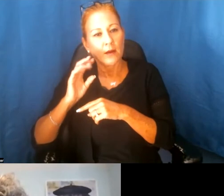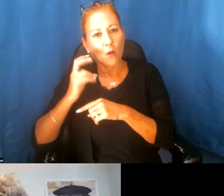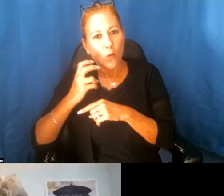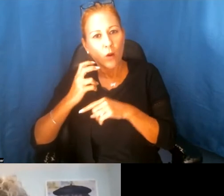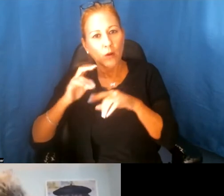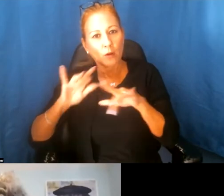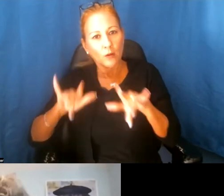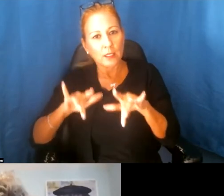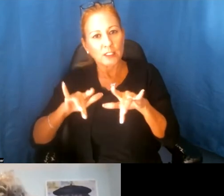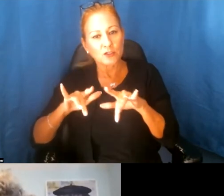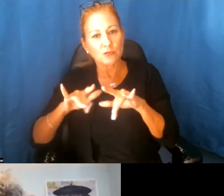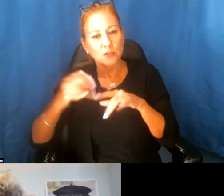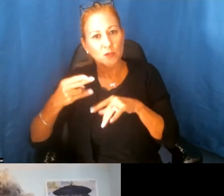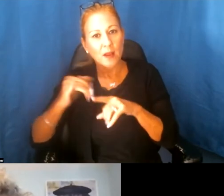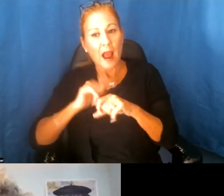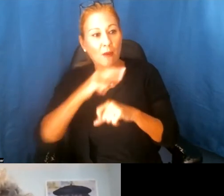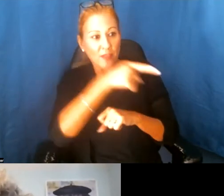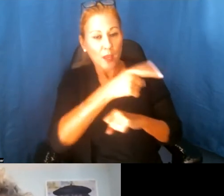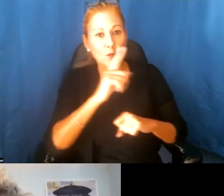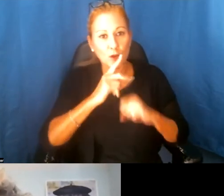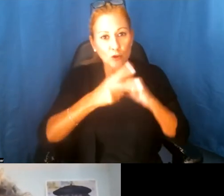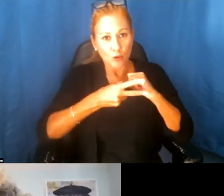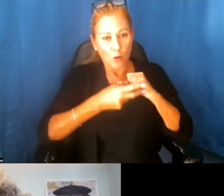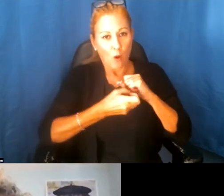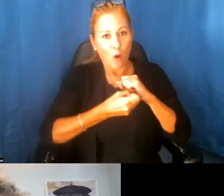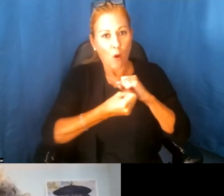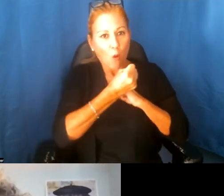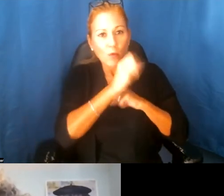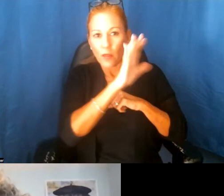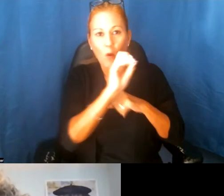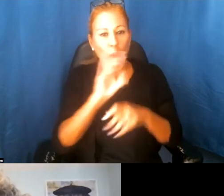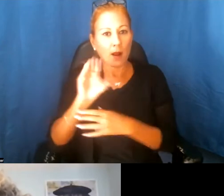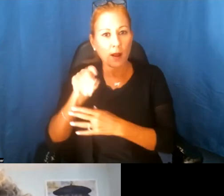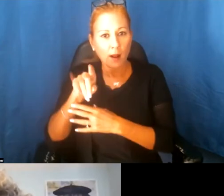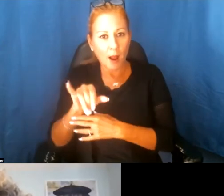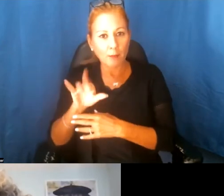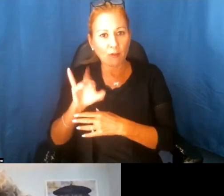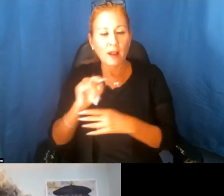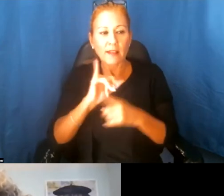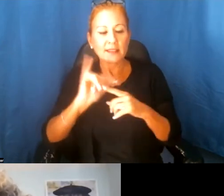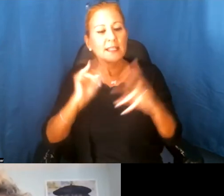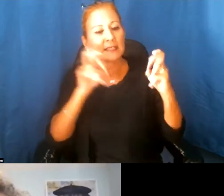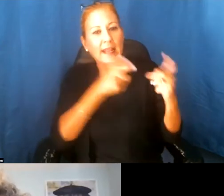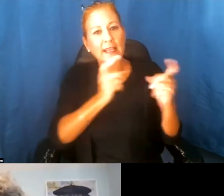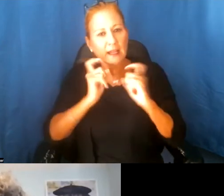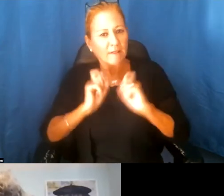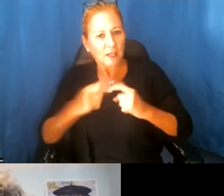would retain copyright of their stories, and they were just giving us permission to be custodians,